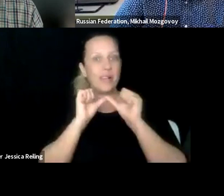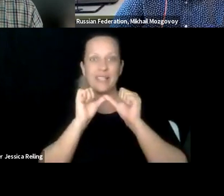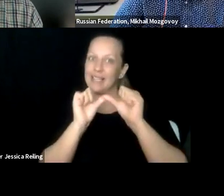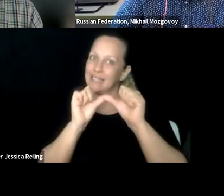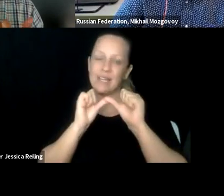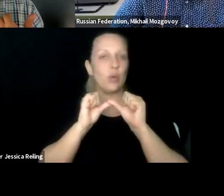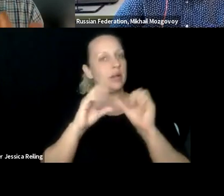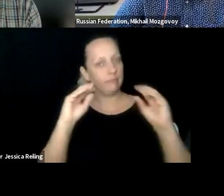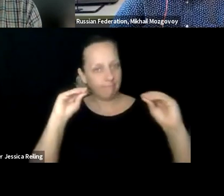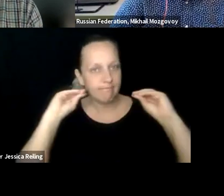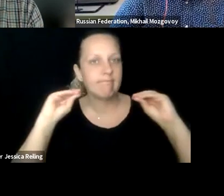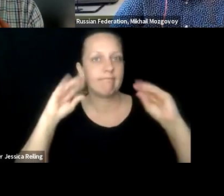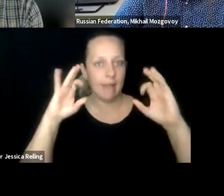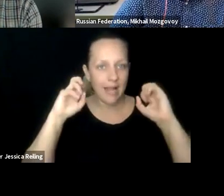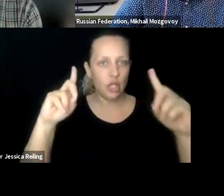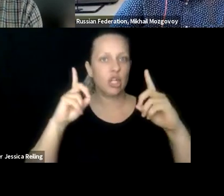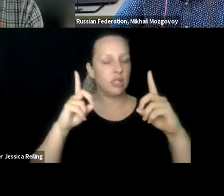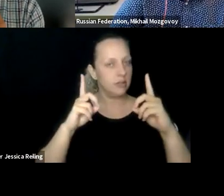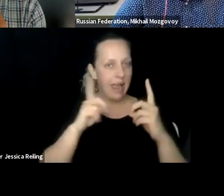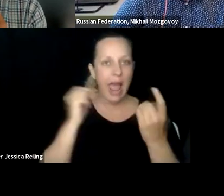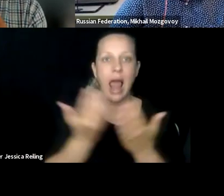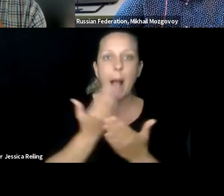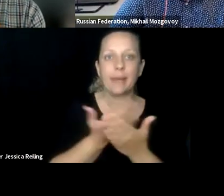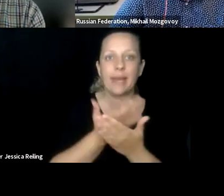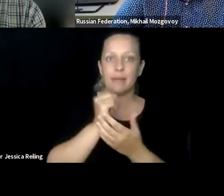year, in two or three years' time there are new